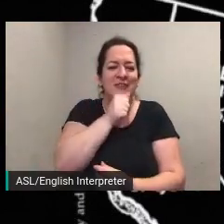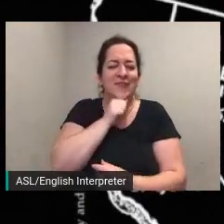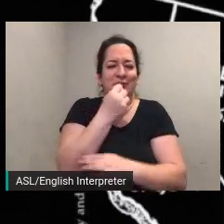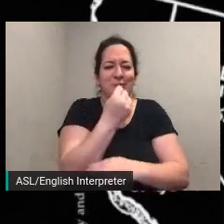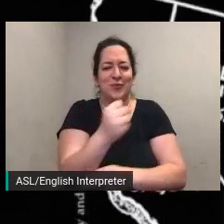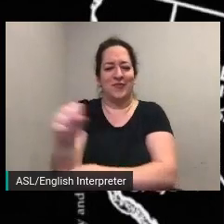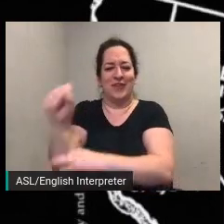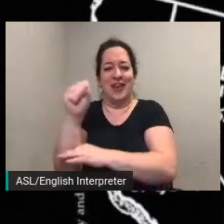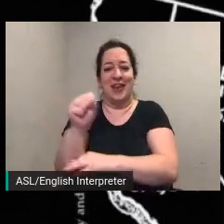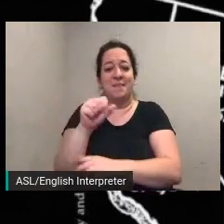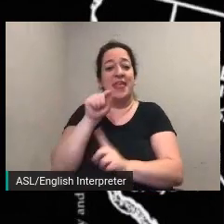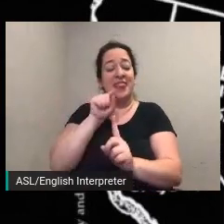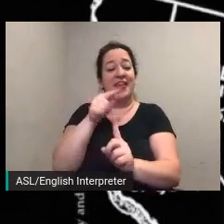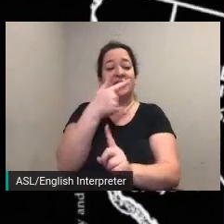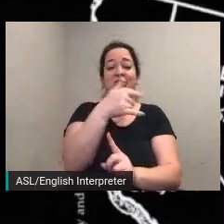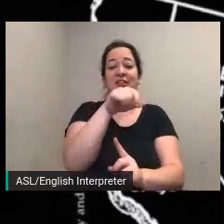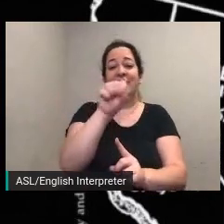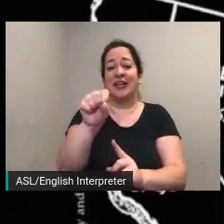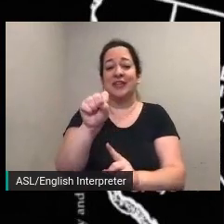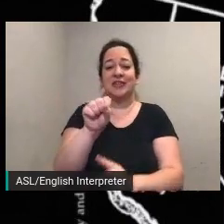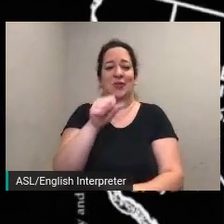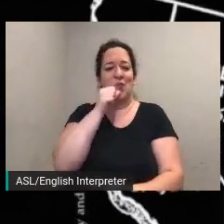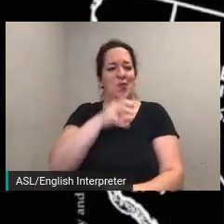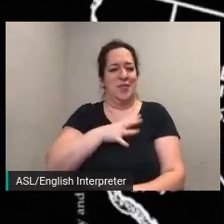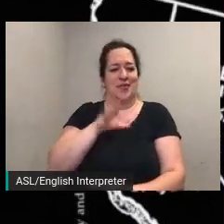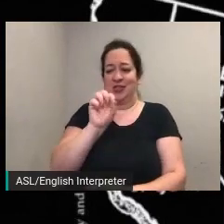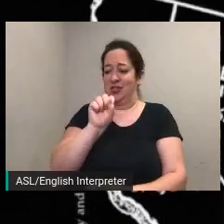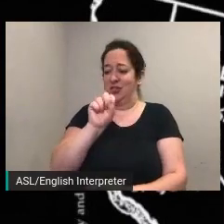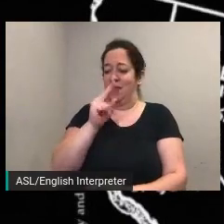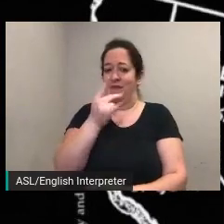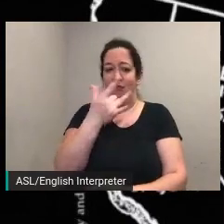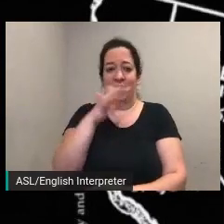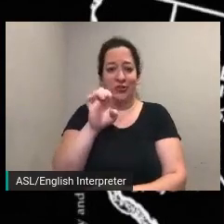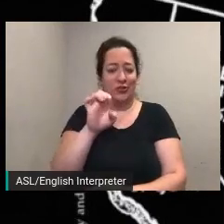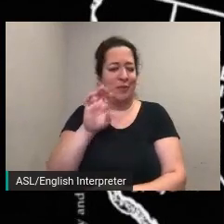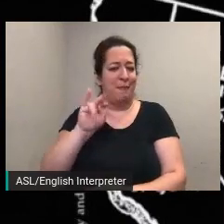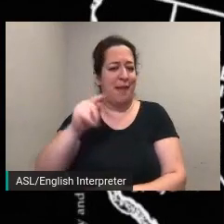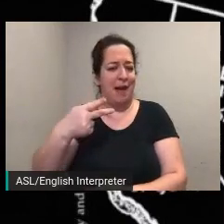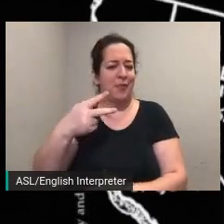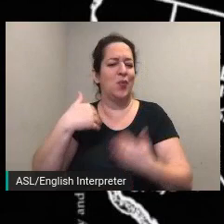makes these connections come alive with the assistance of the schlesinger museum